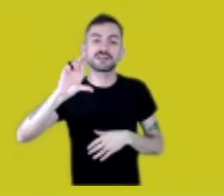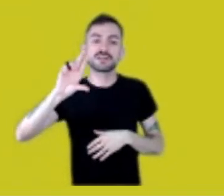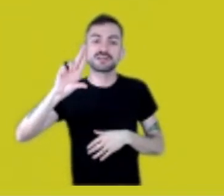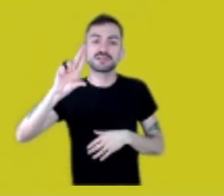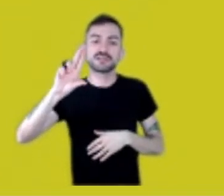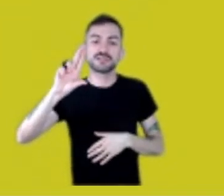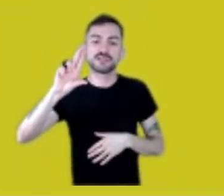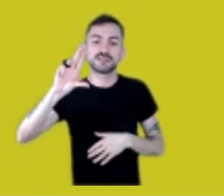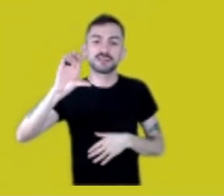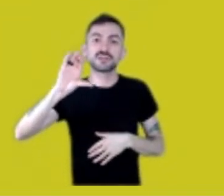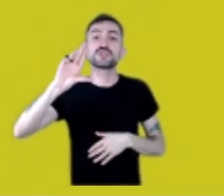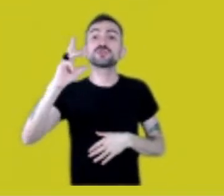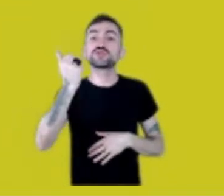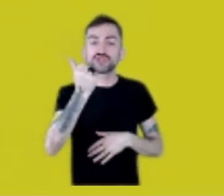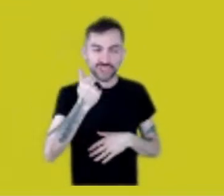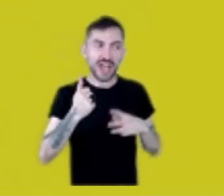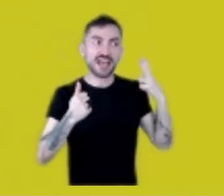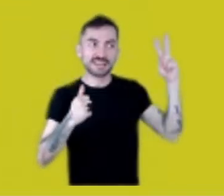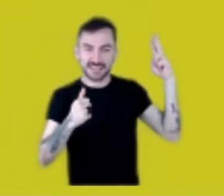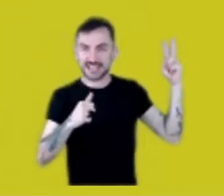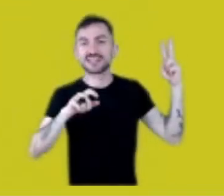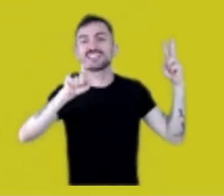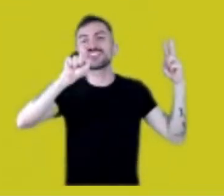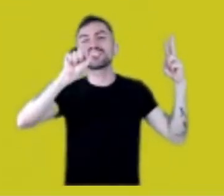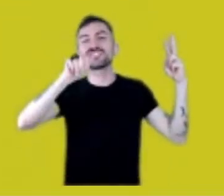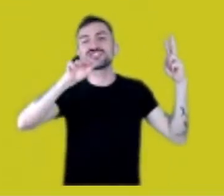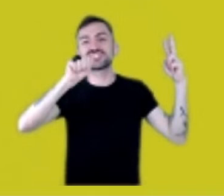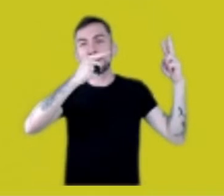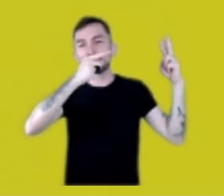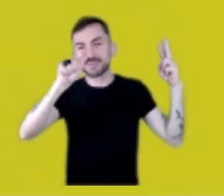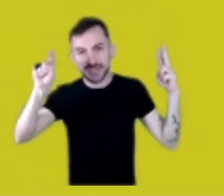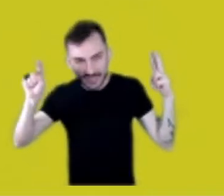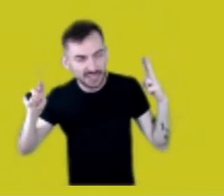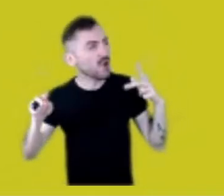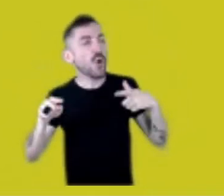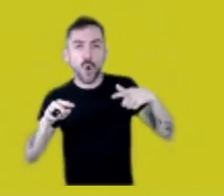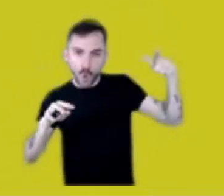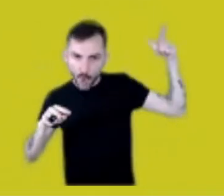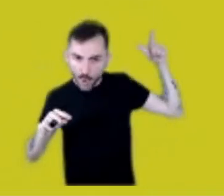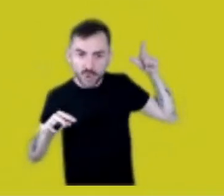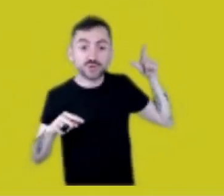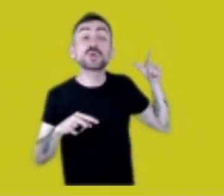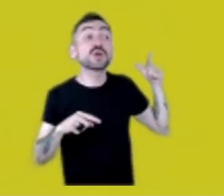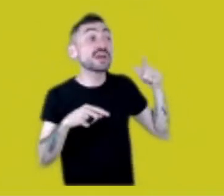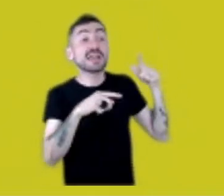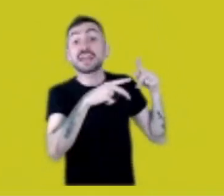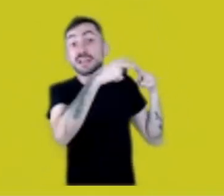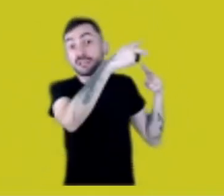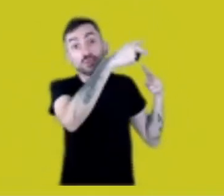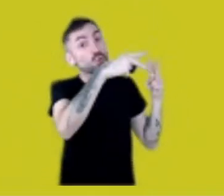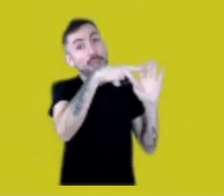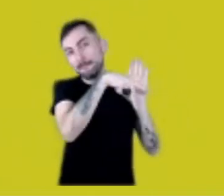the shaman, the tushawa prepares isn’t scientific.